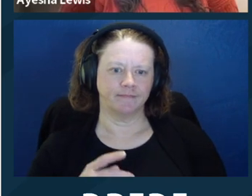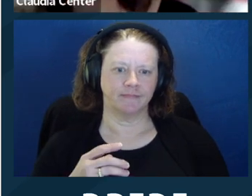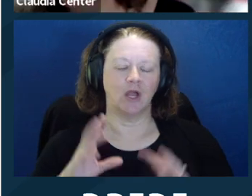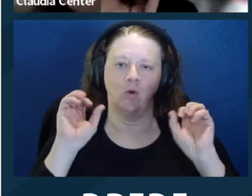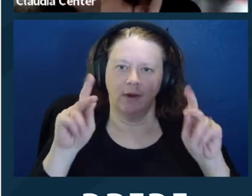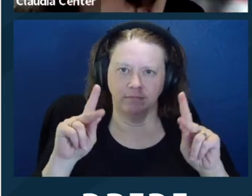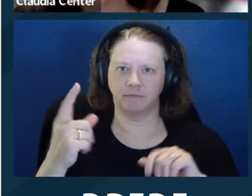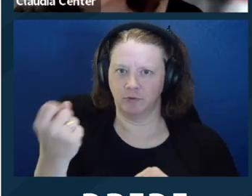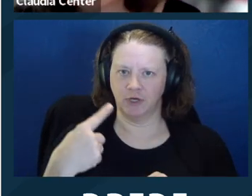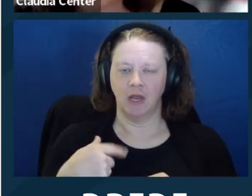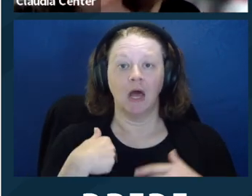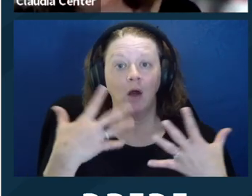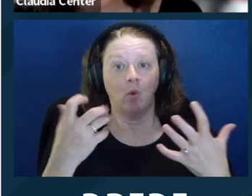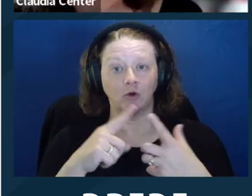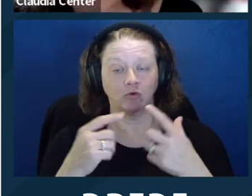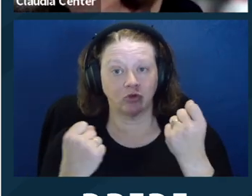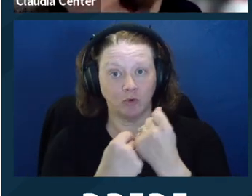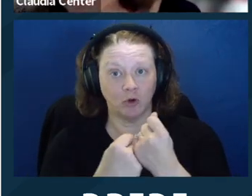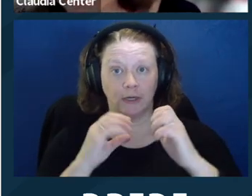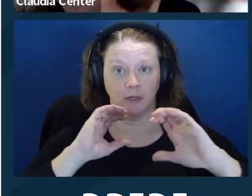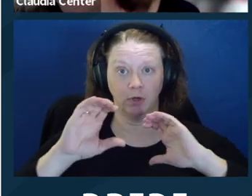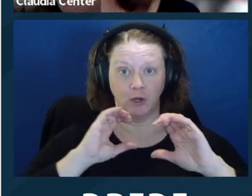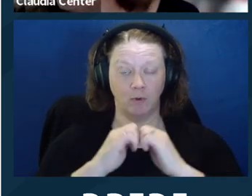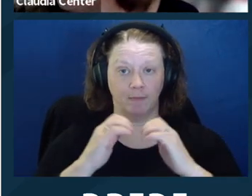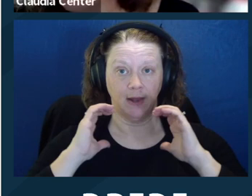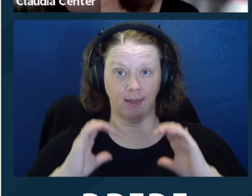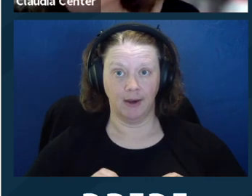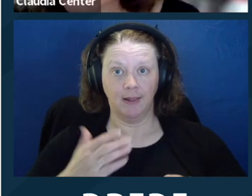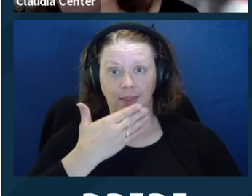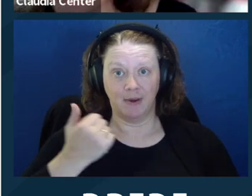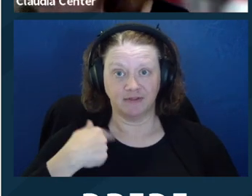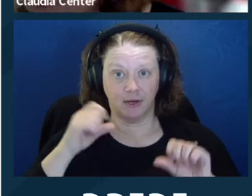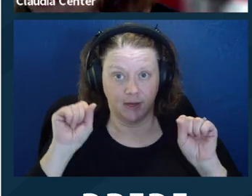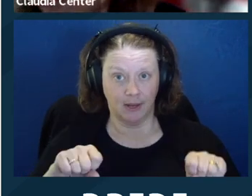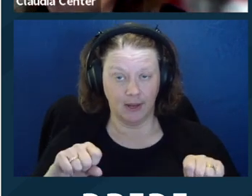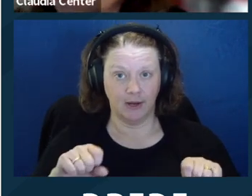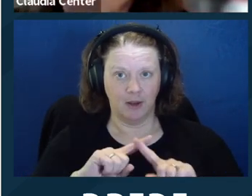Right. Right. I'd like to ‑‑ okay. Here's a question.